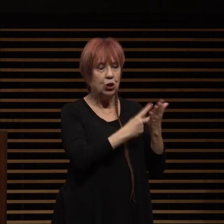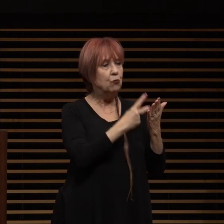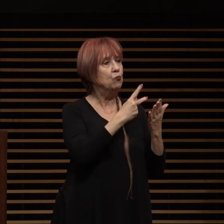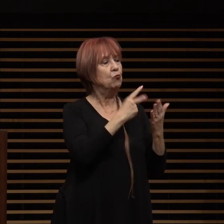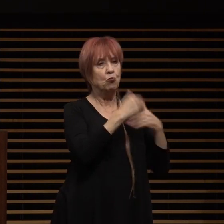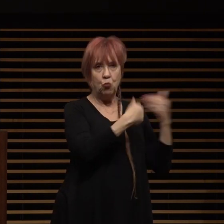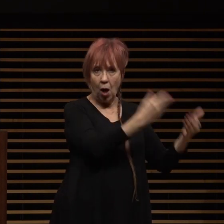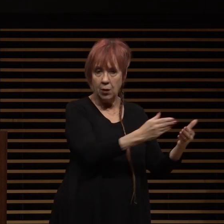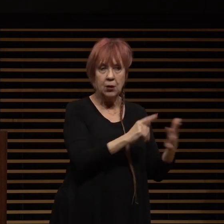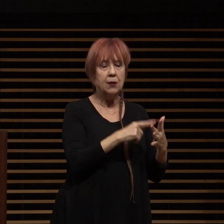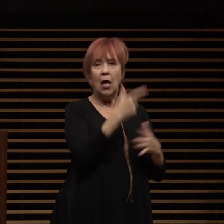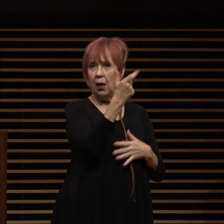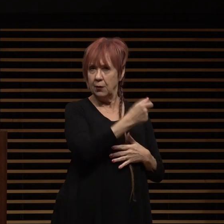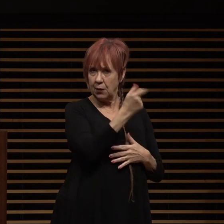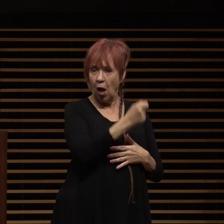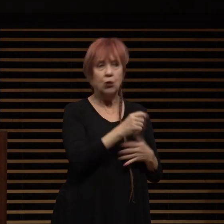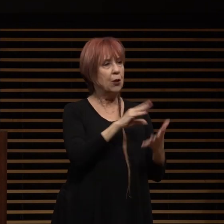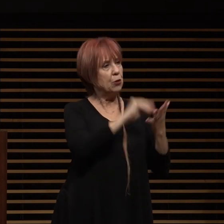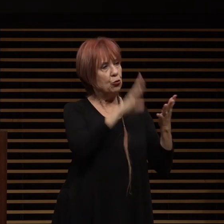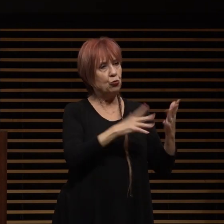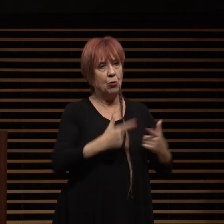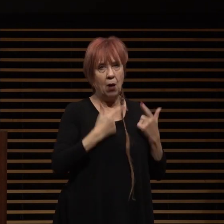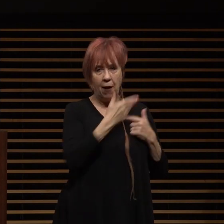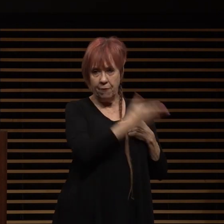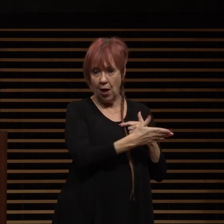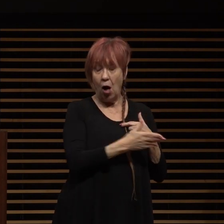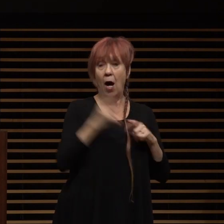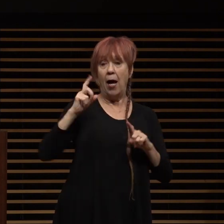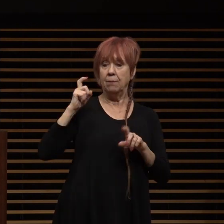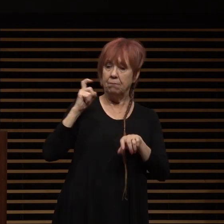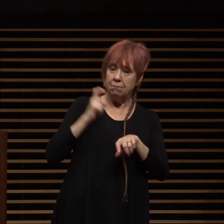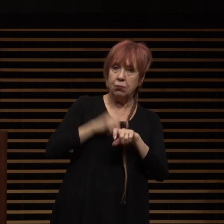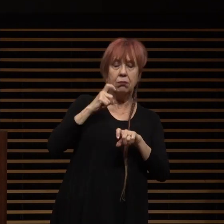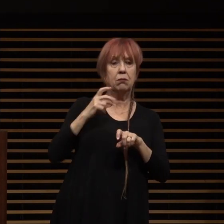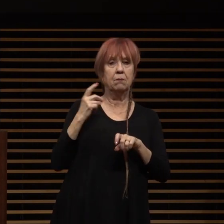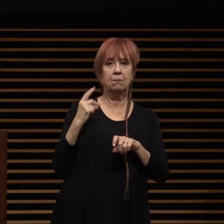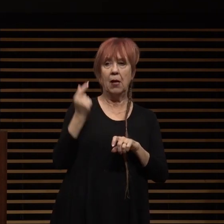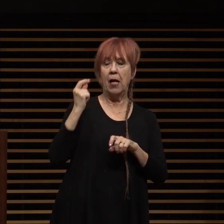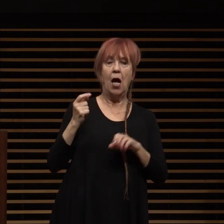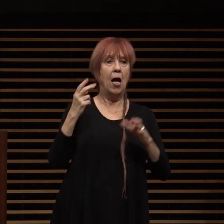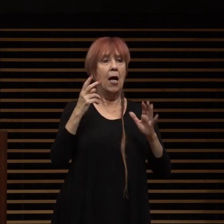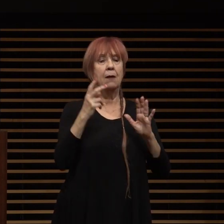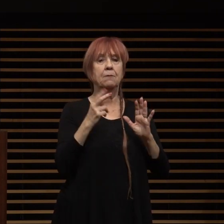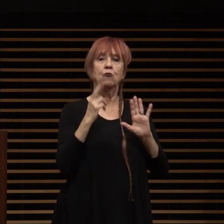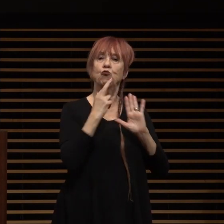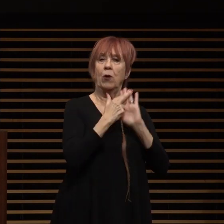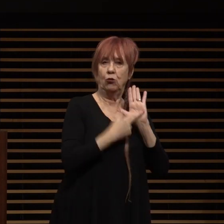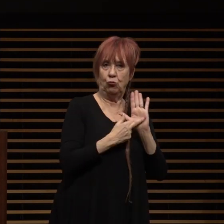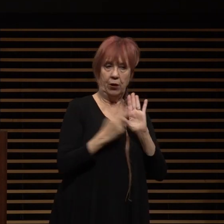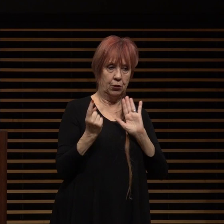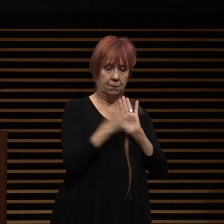student life and even some on the spot admissions